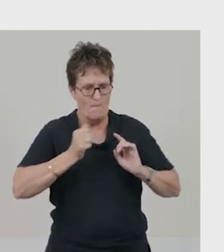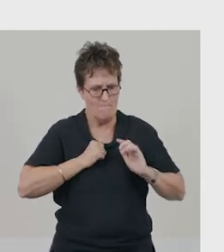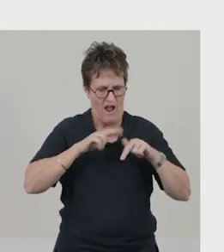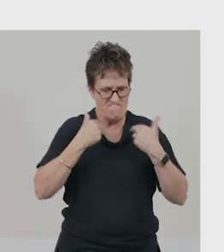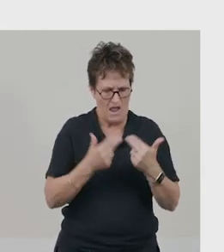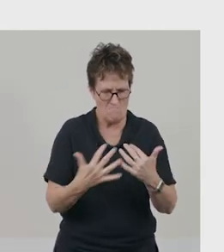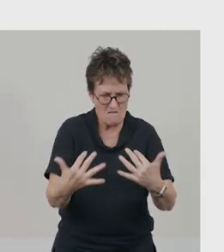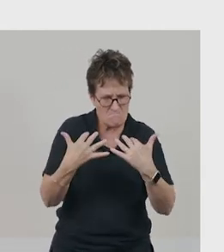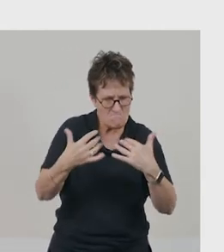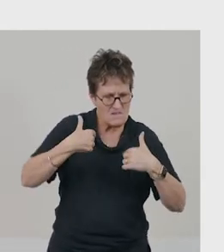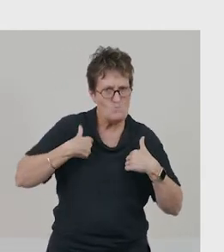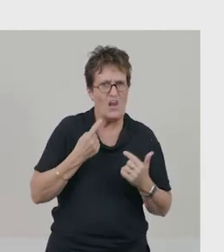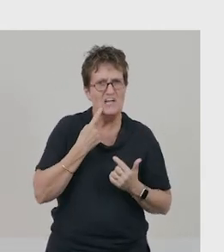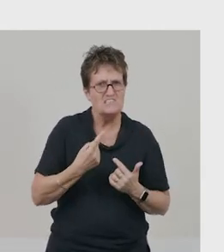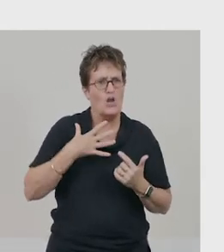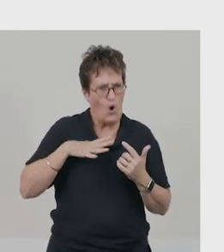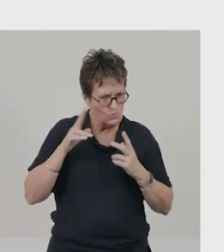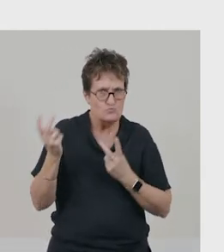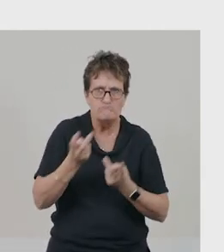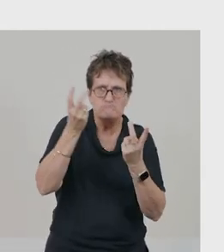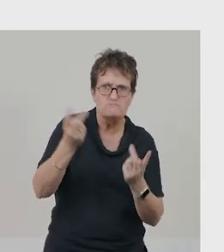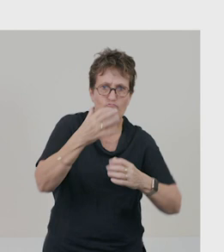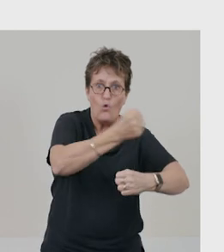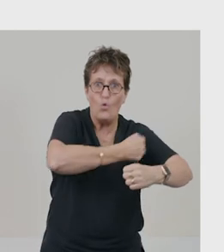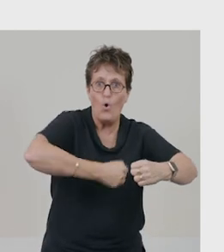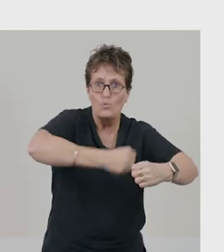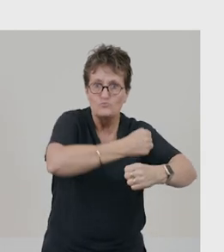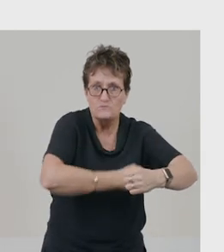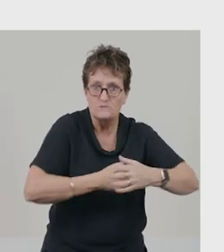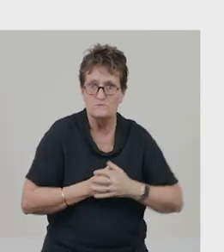“My family laughed at me, when I told them I was going to look for it.”